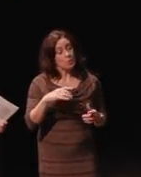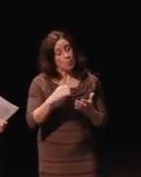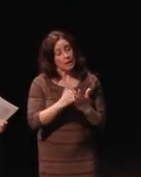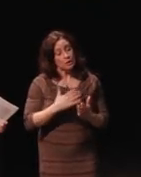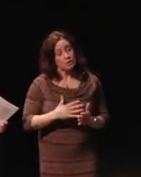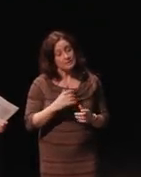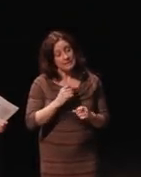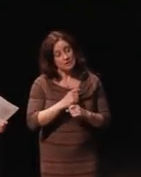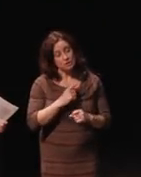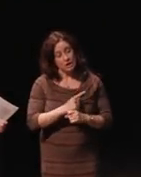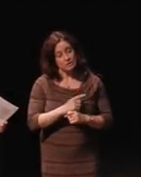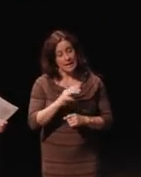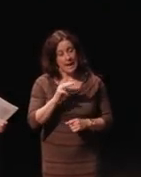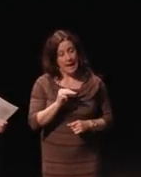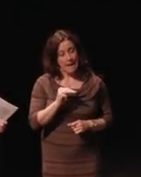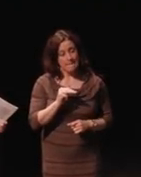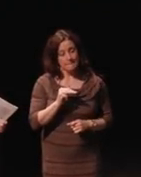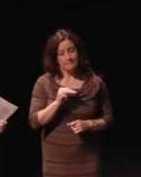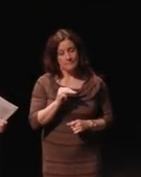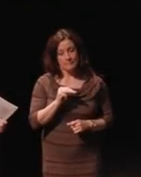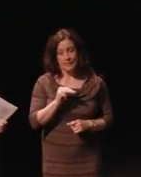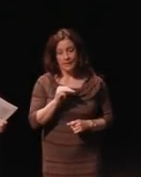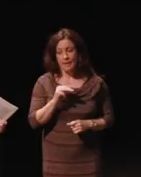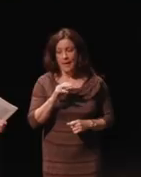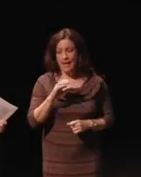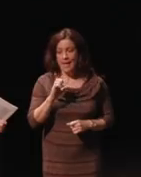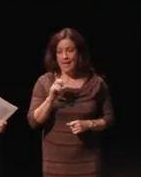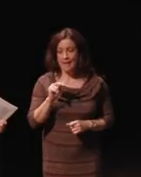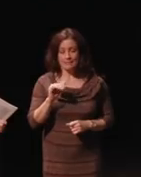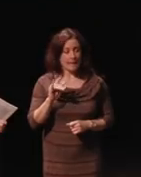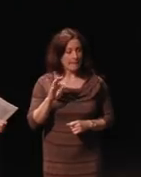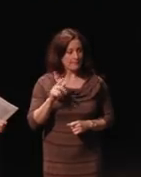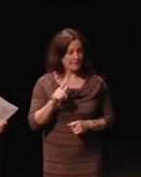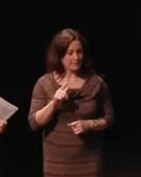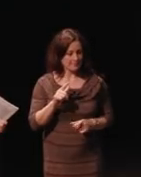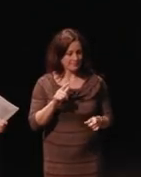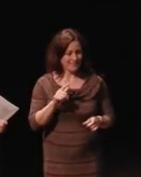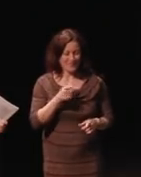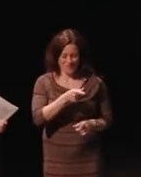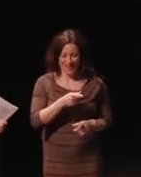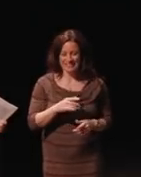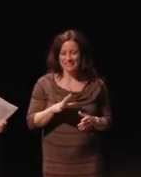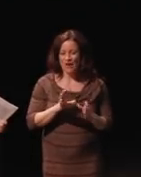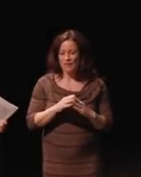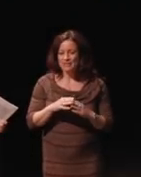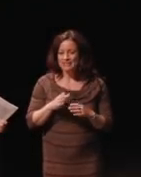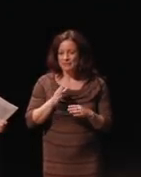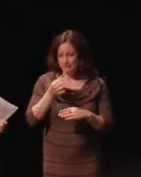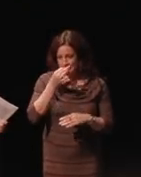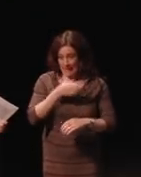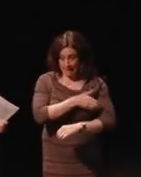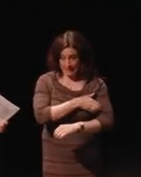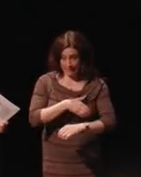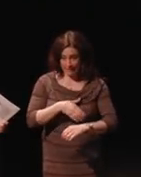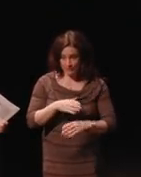at each year as M-Enabling conference, which some of you may be familiar with. It's held right outside the Washington DC area